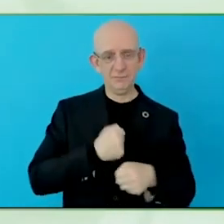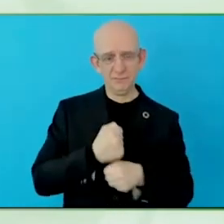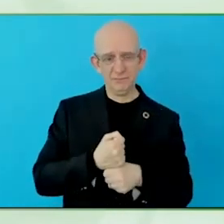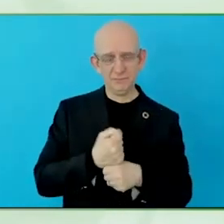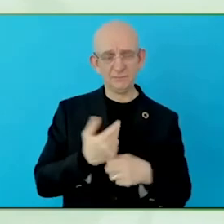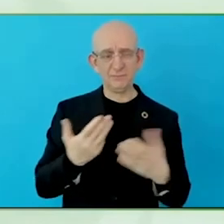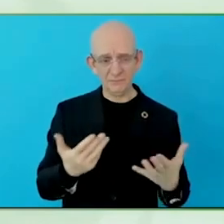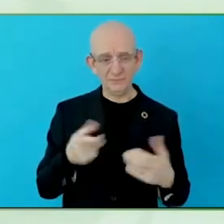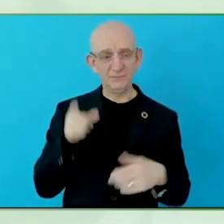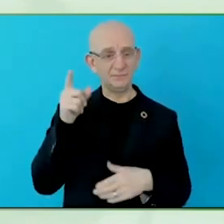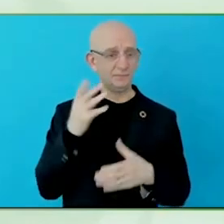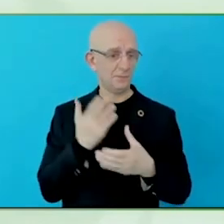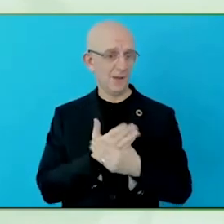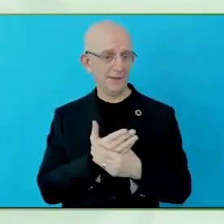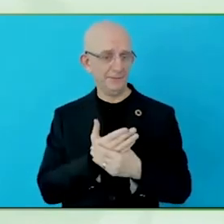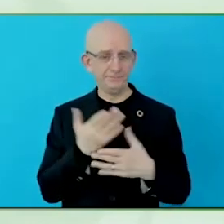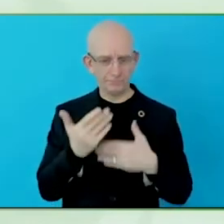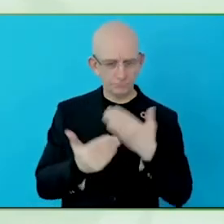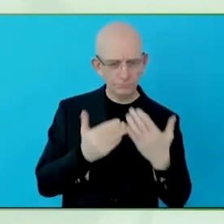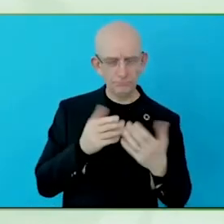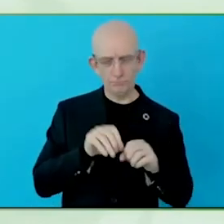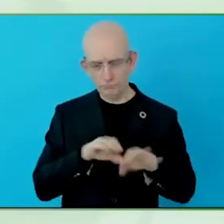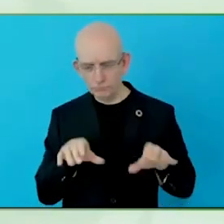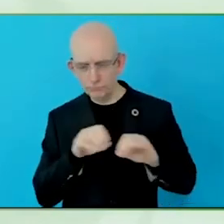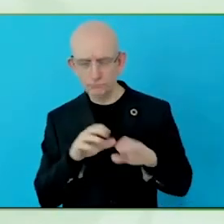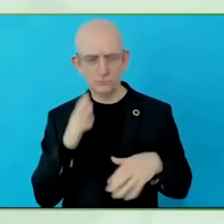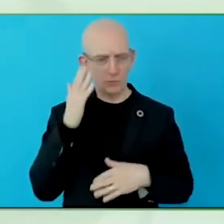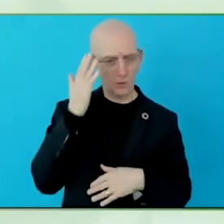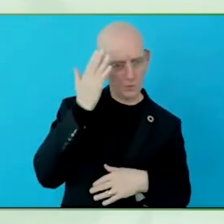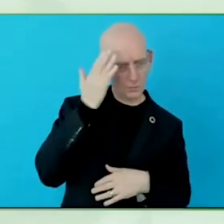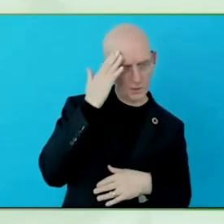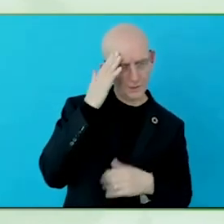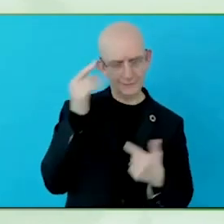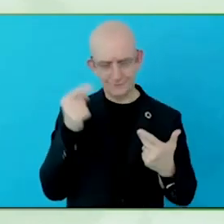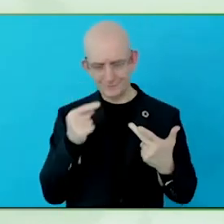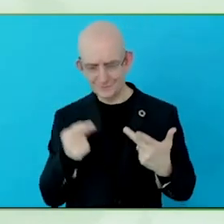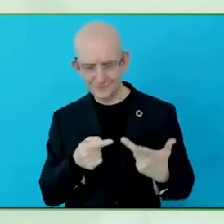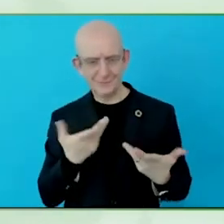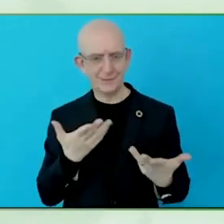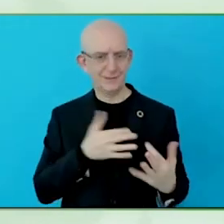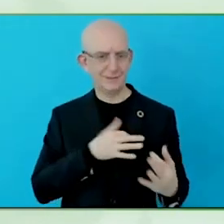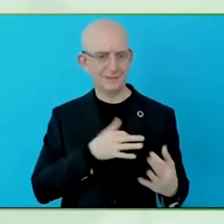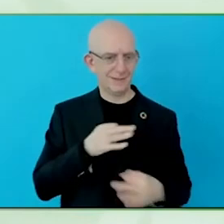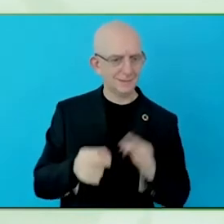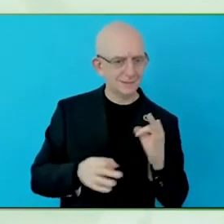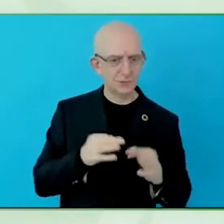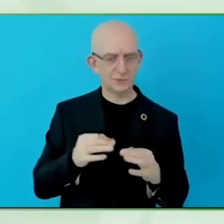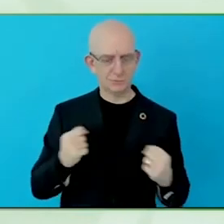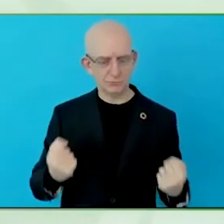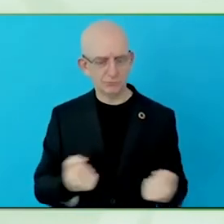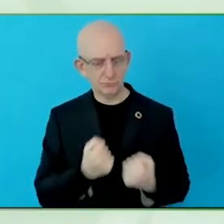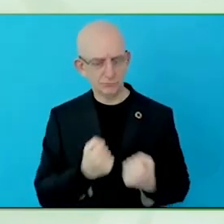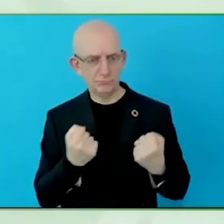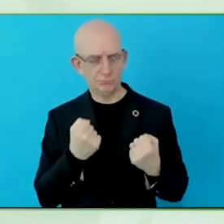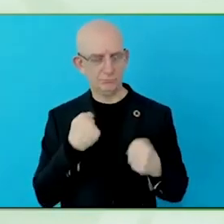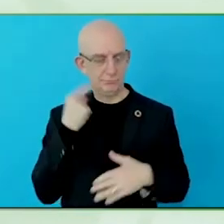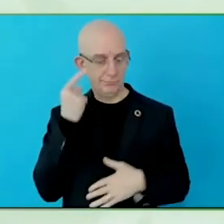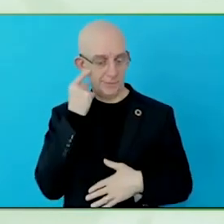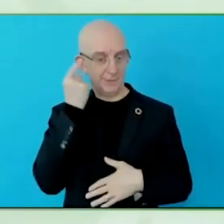pitching them throughout the bank for years, but it was the EAA that gave the final push. So, we have three pillars.